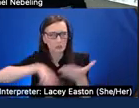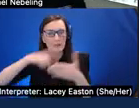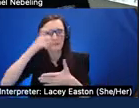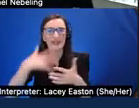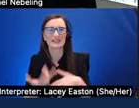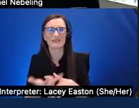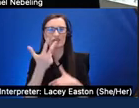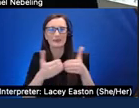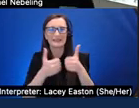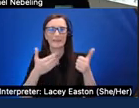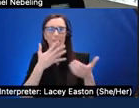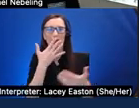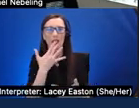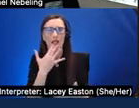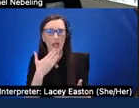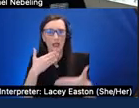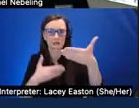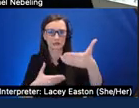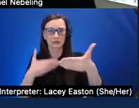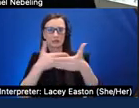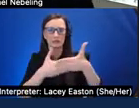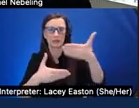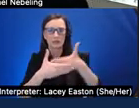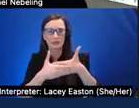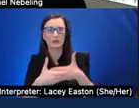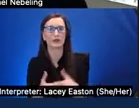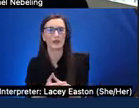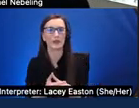just thinking through backgrounds they need to be solid filled they need to be high contrast